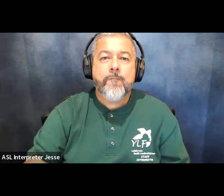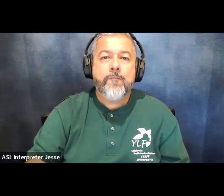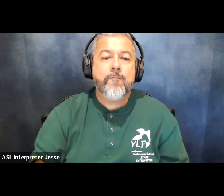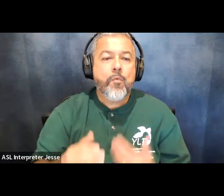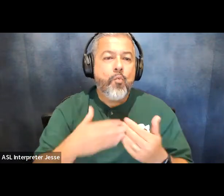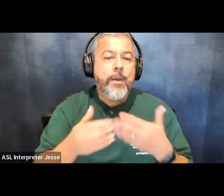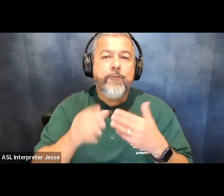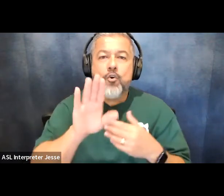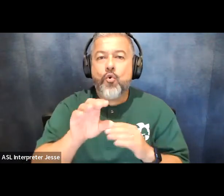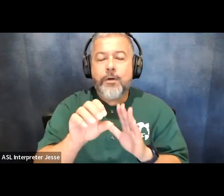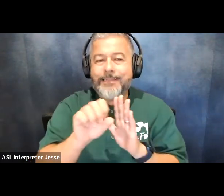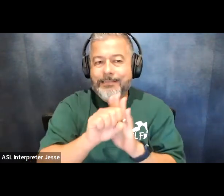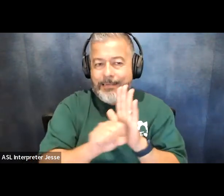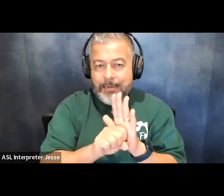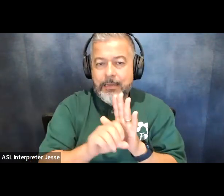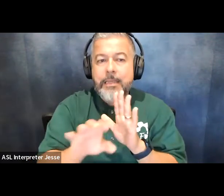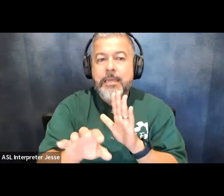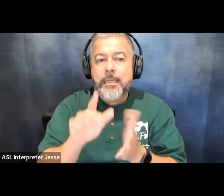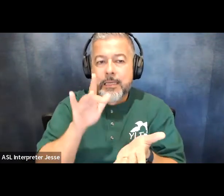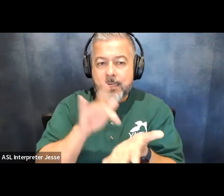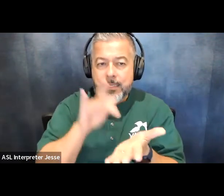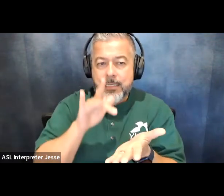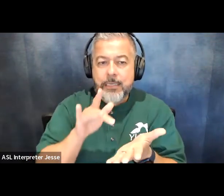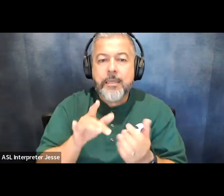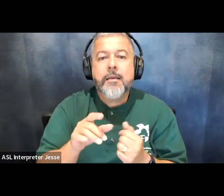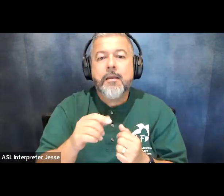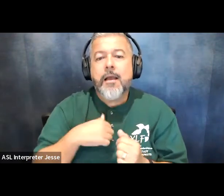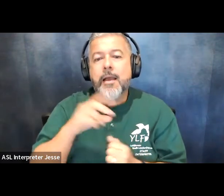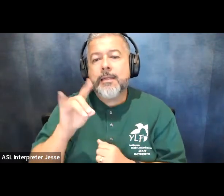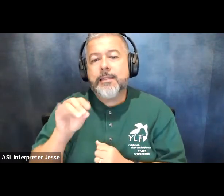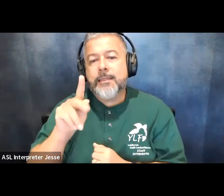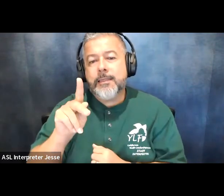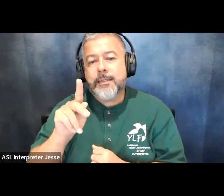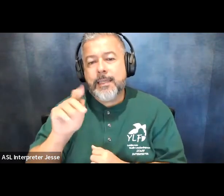or wherever you're at in your state you can click and i just did kansas for myself so go ahead and